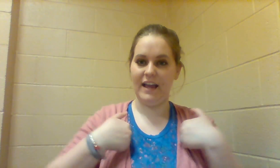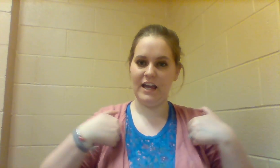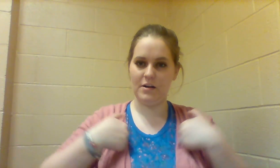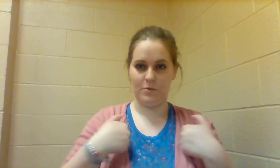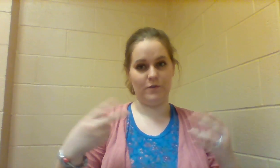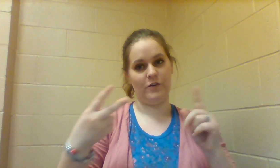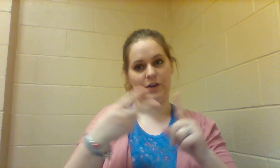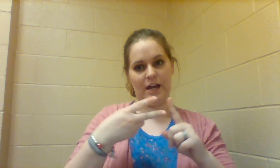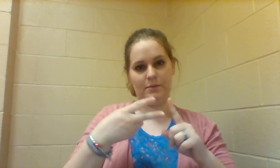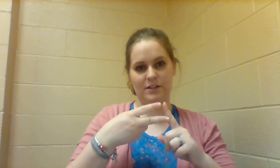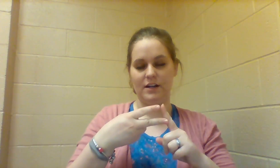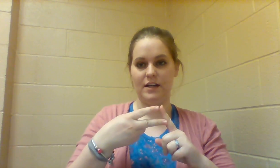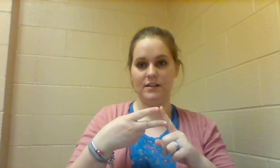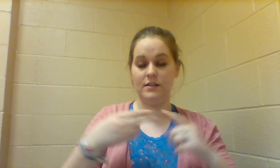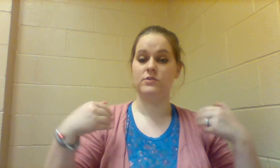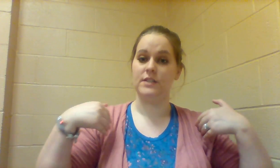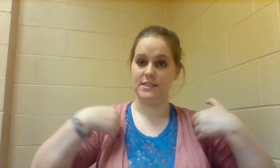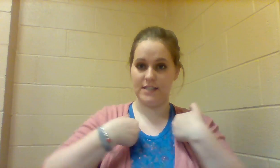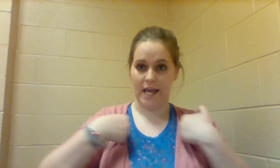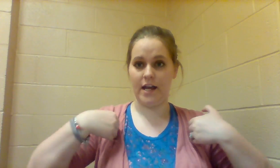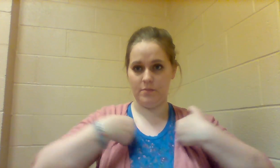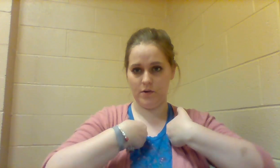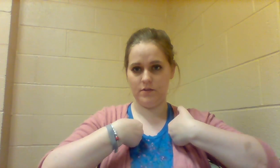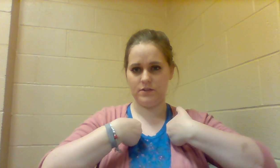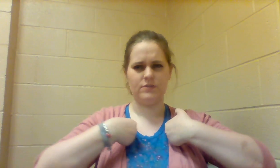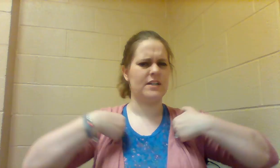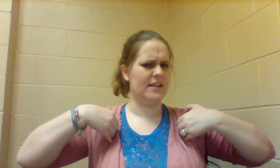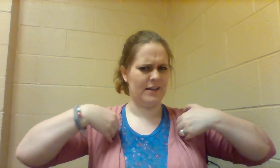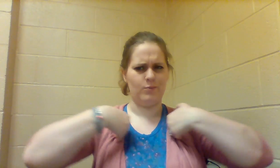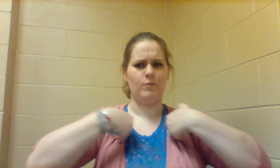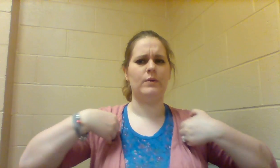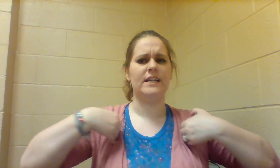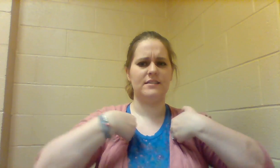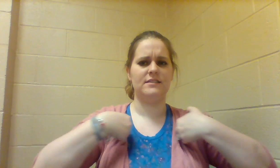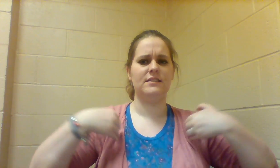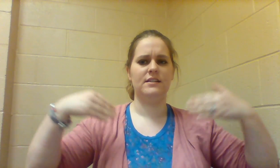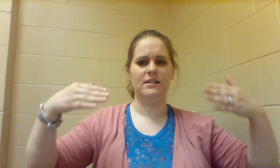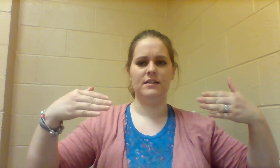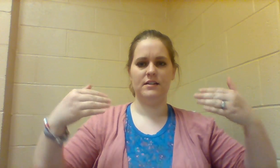Animal vocabulary This is ANIMAL so kind of like wings